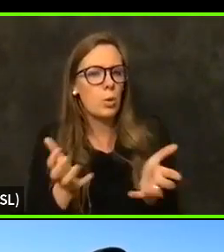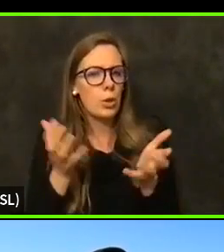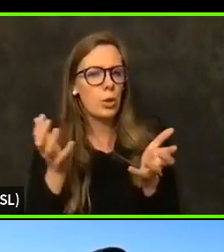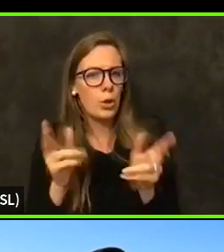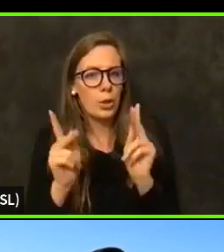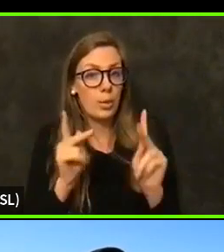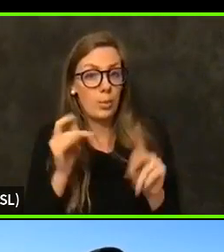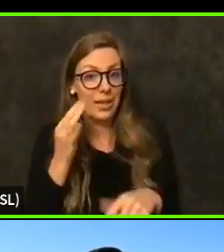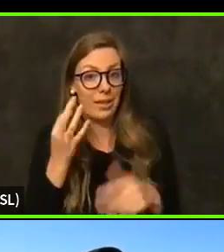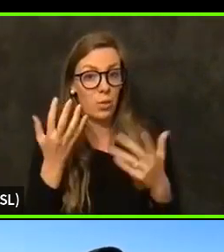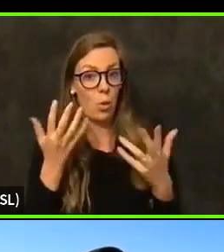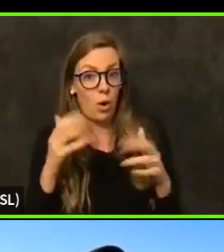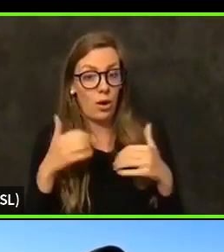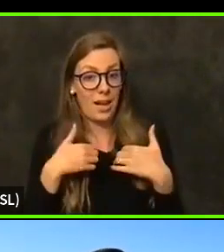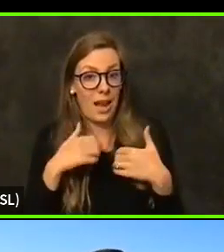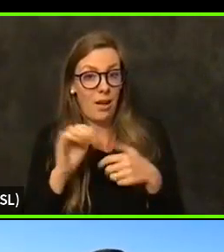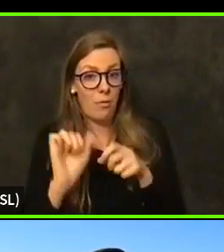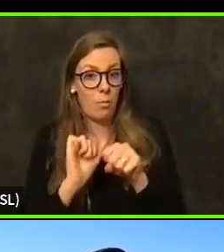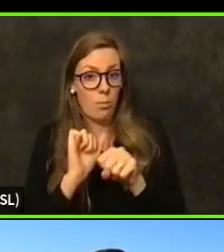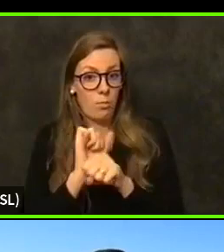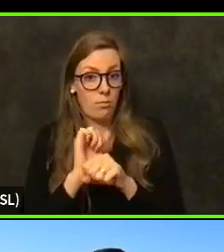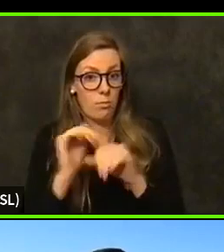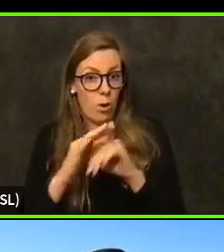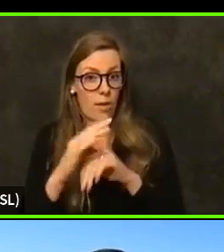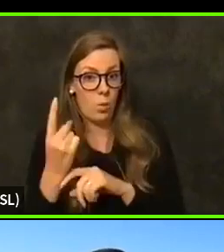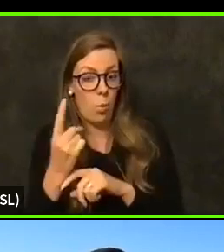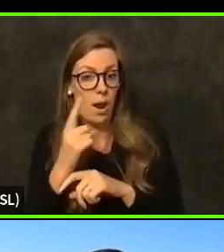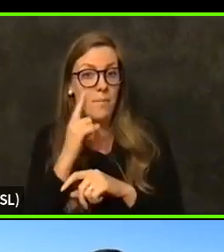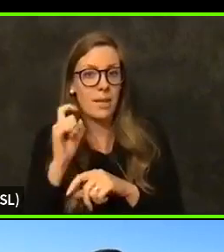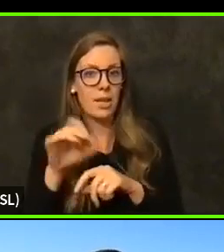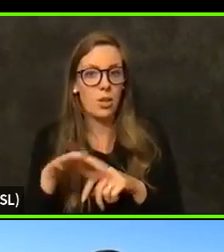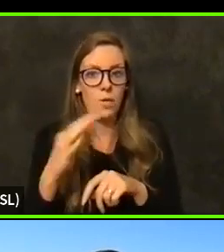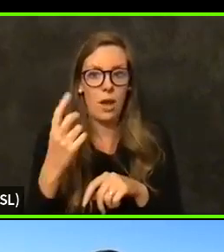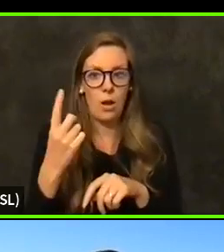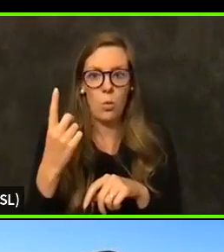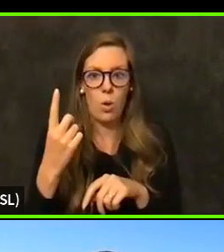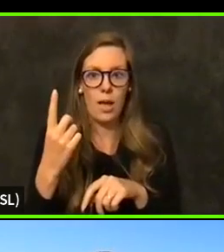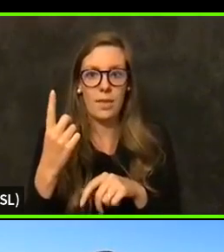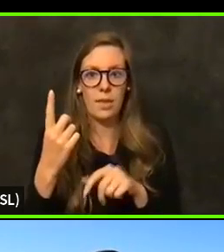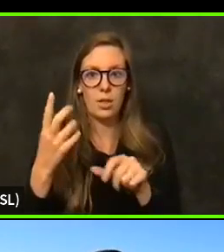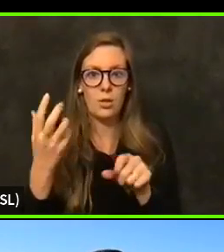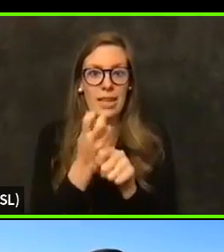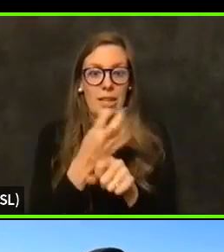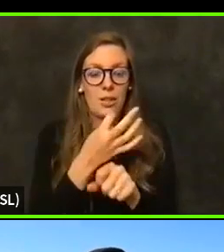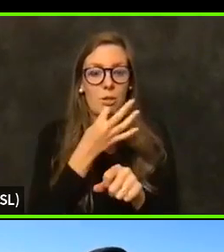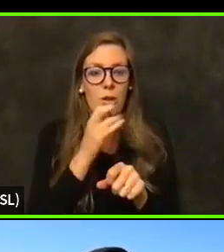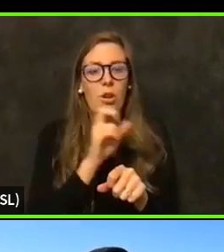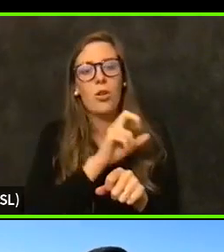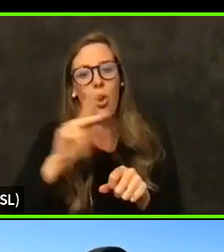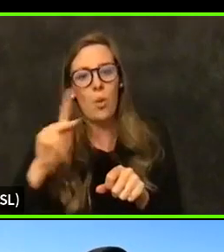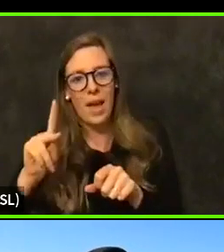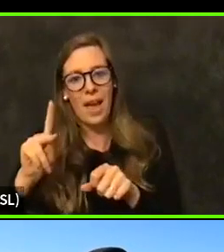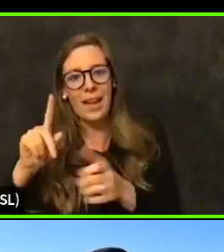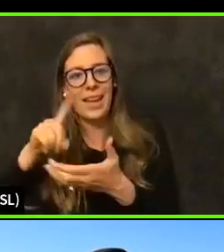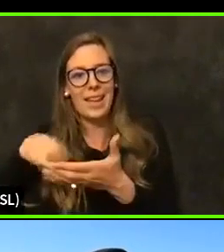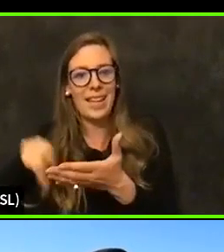have booked more than one appointment because you found one that you could get sooner, please go back and and cancel your other one.